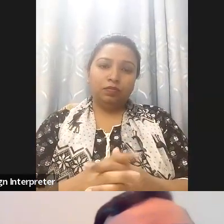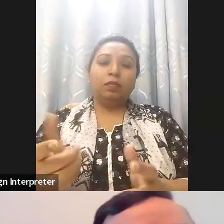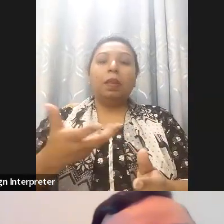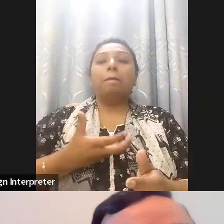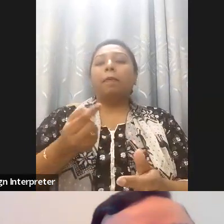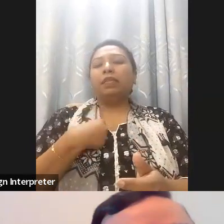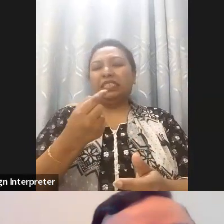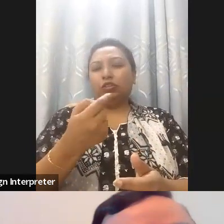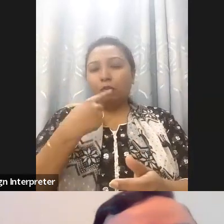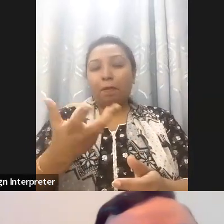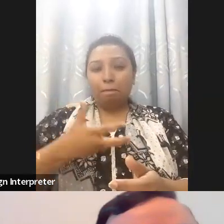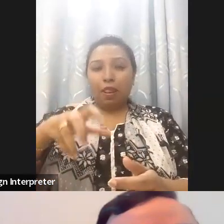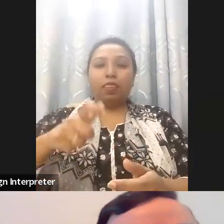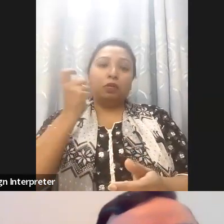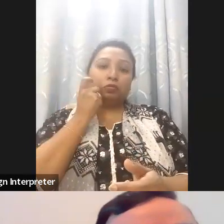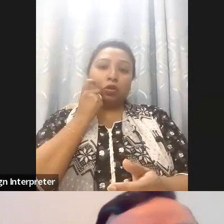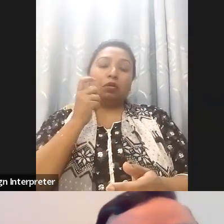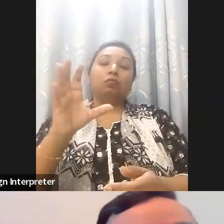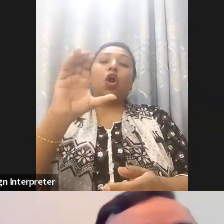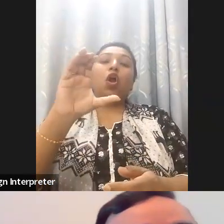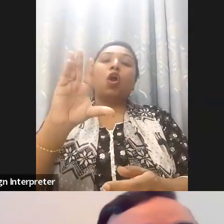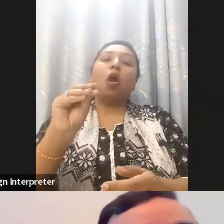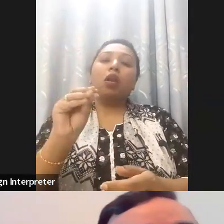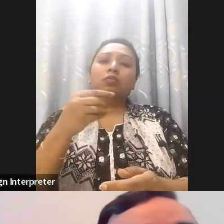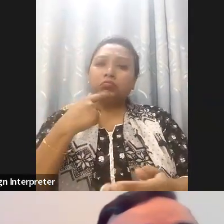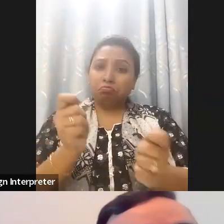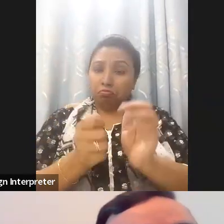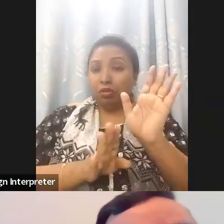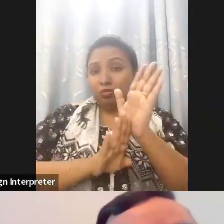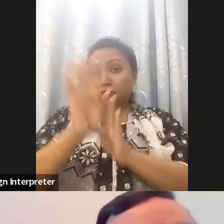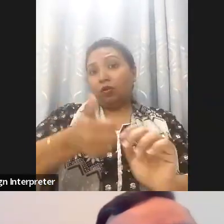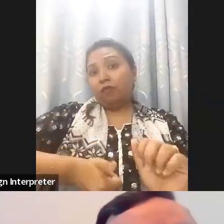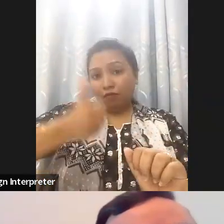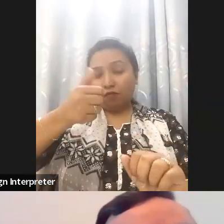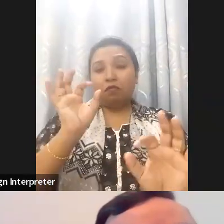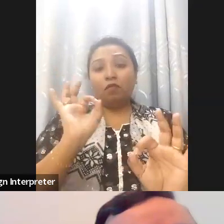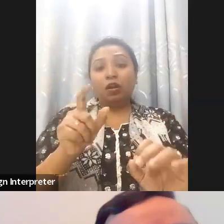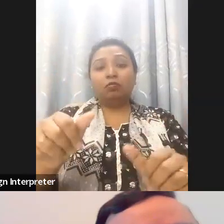of Bangladesh on the progress it has done on promoting digital accessibility in the country